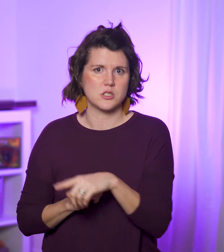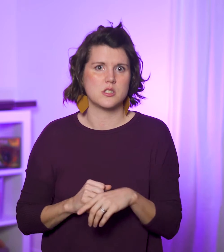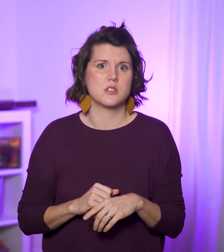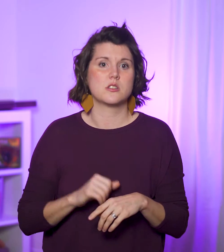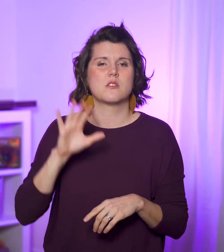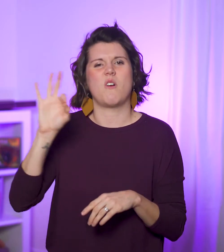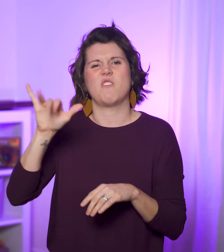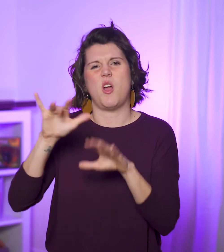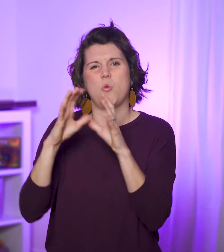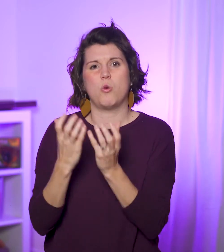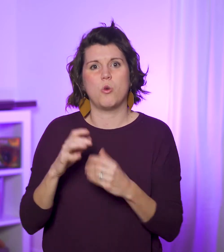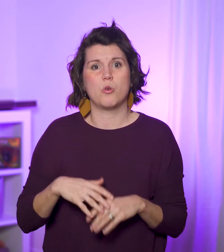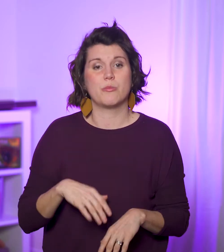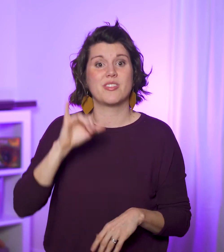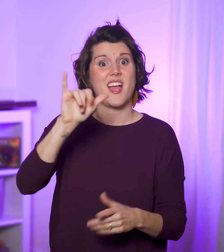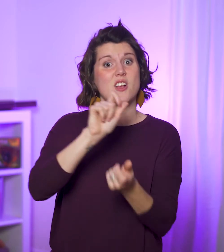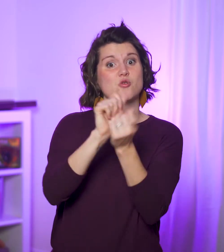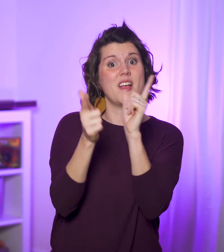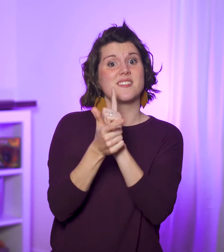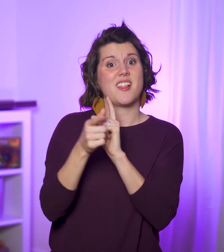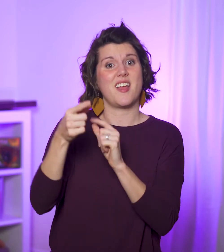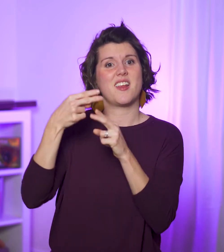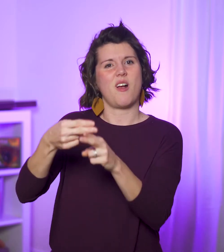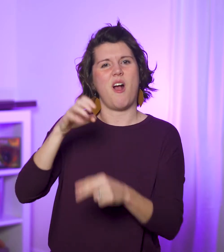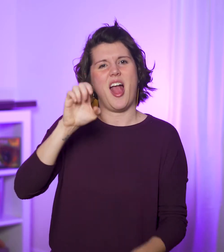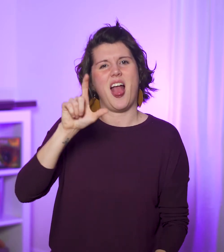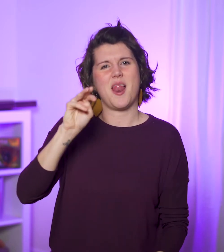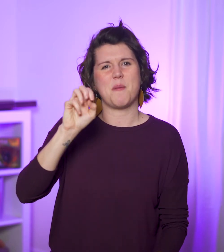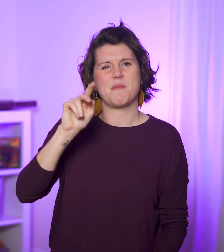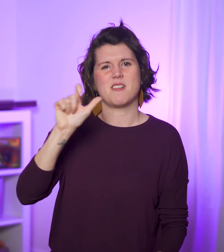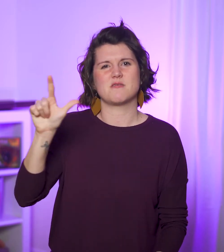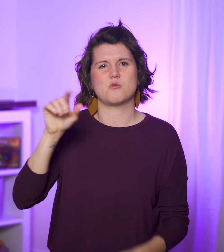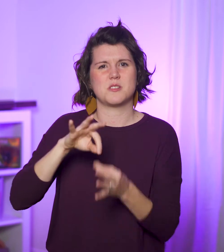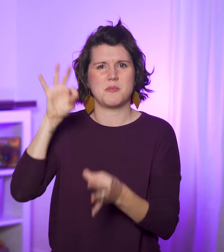of the world,” which is translated as “elemental spirits”